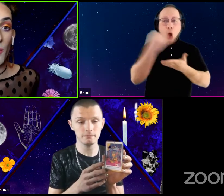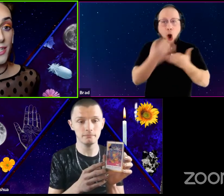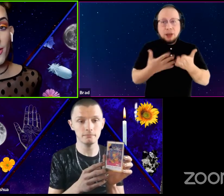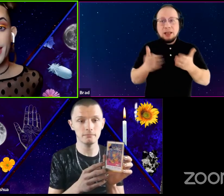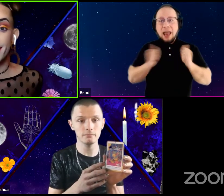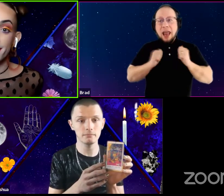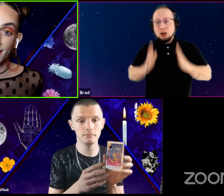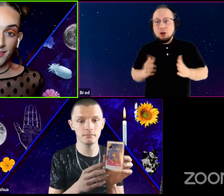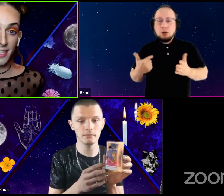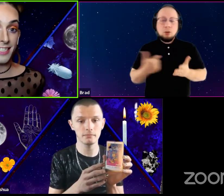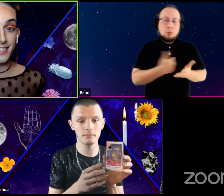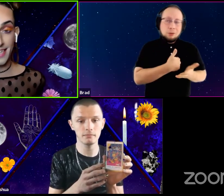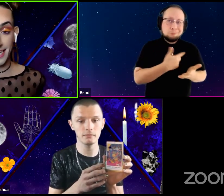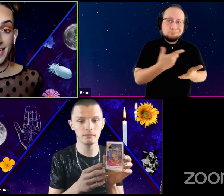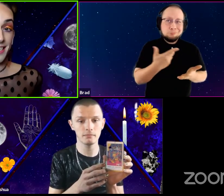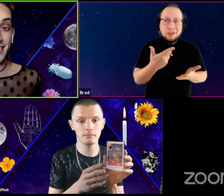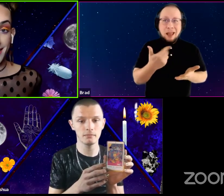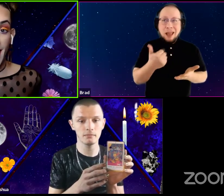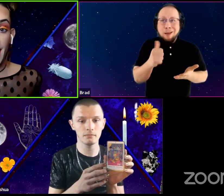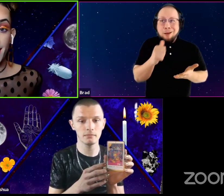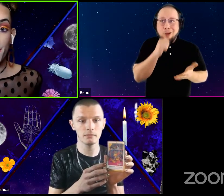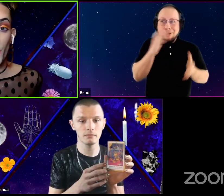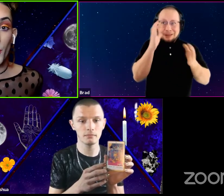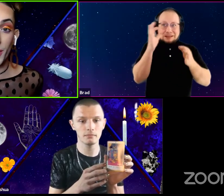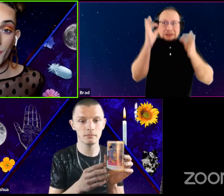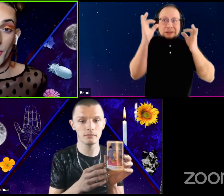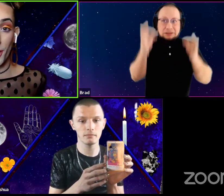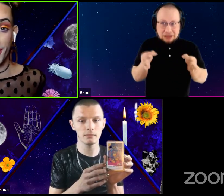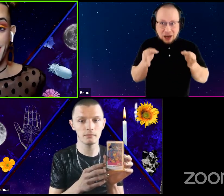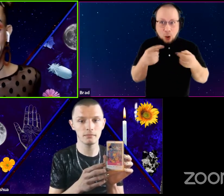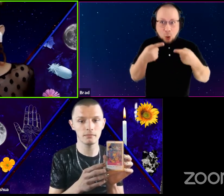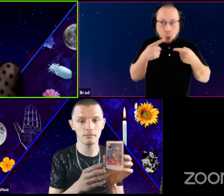we don't necessarily get to decide when we're working.